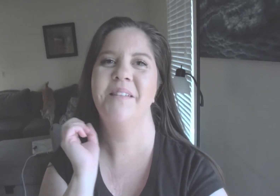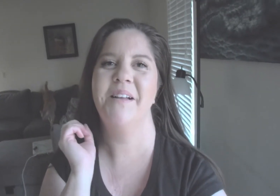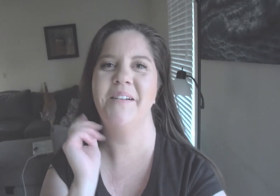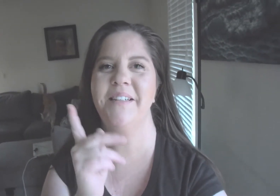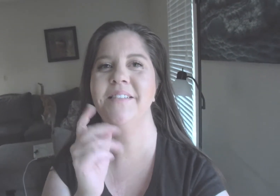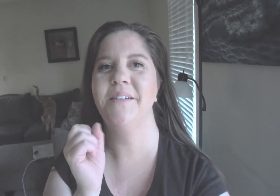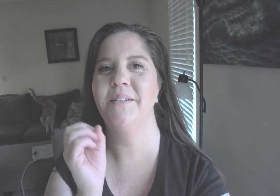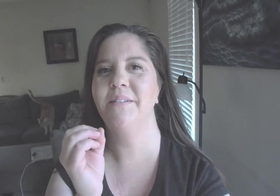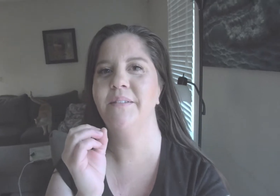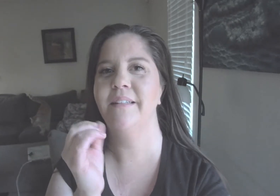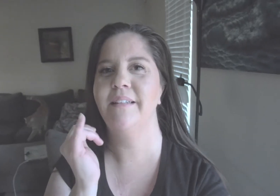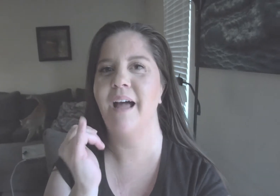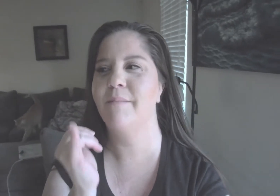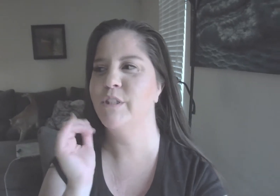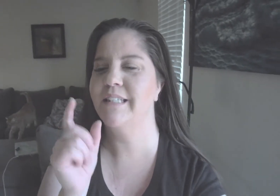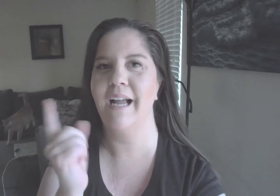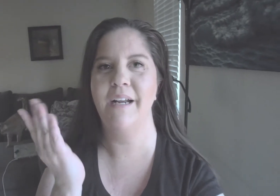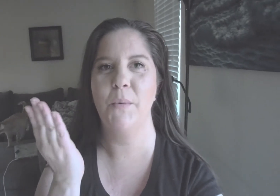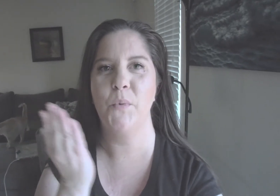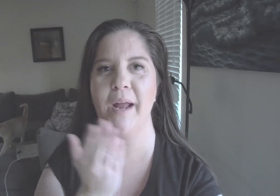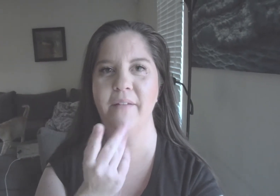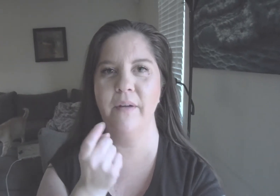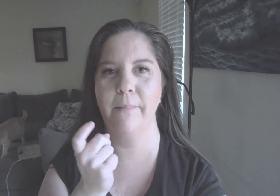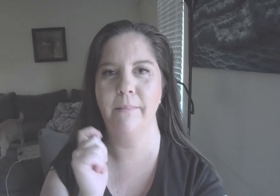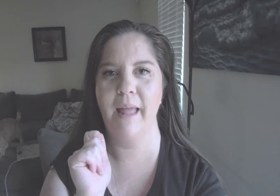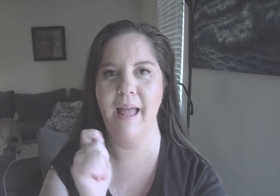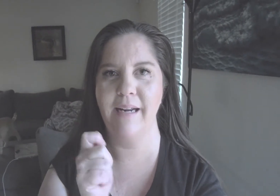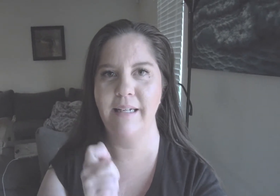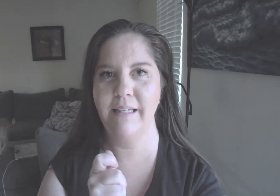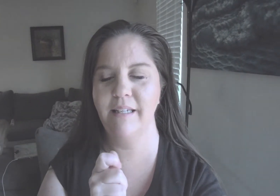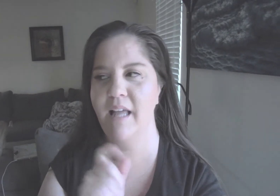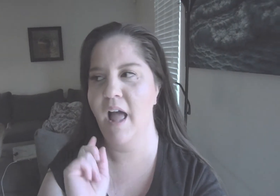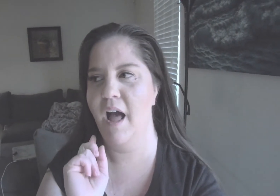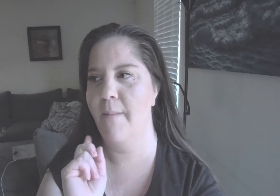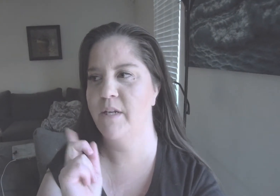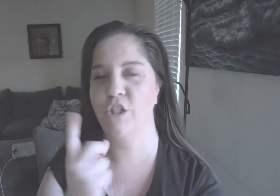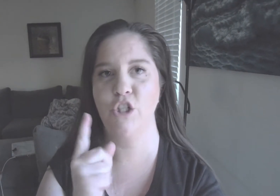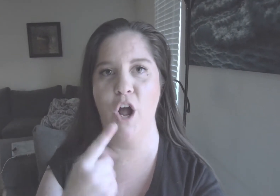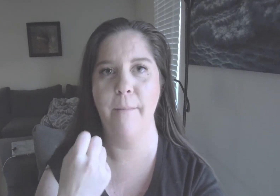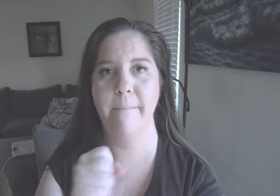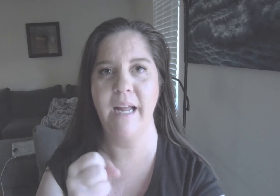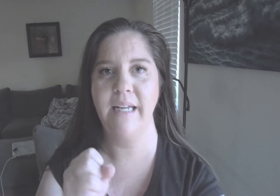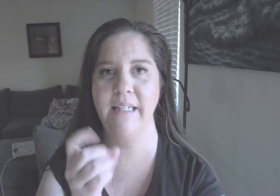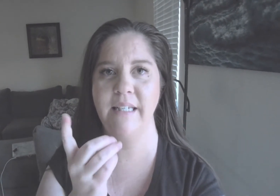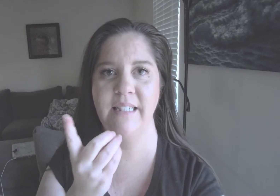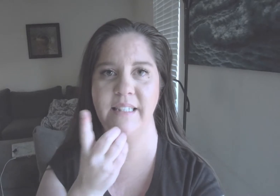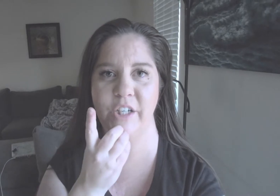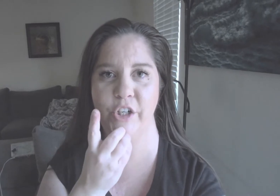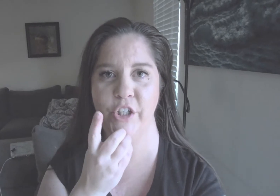Okay, so now I'm just taking a break from editing I'm gonna start making dinner